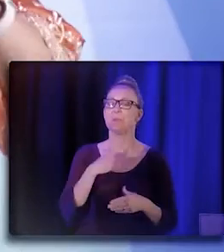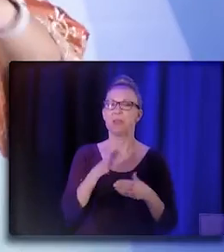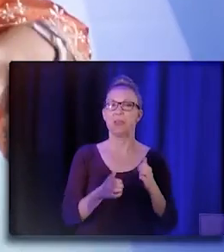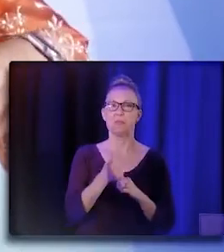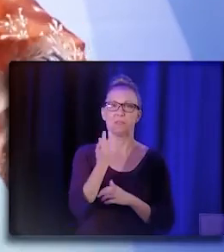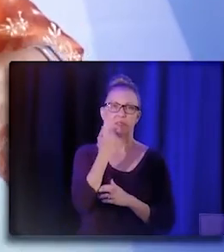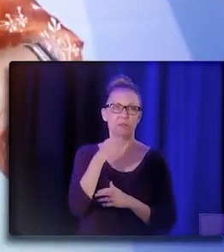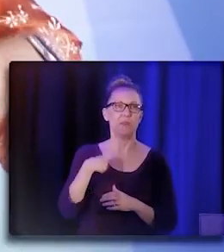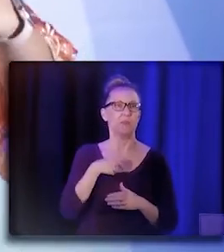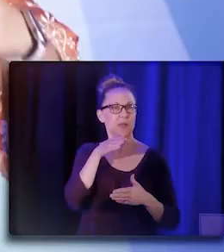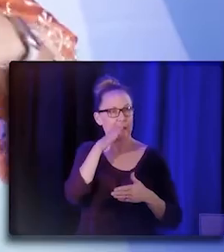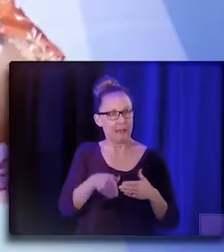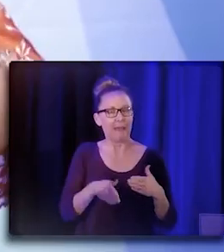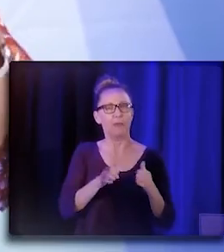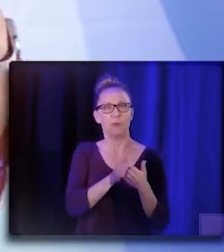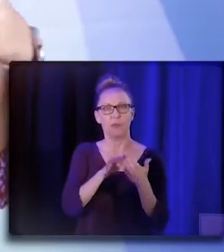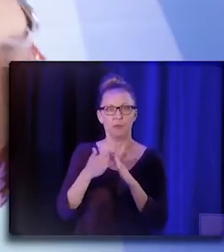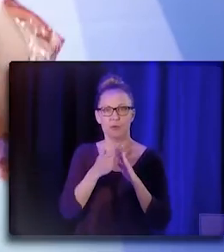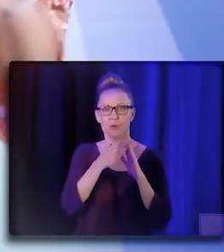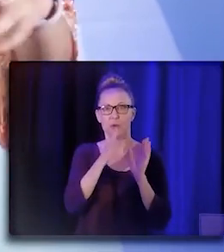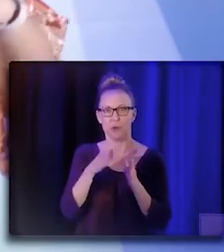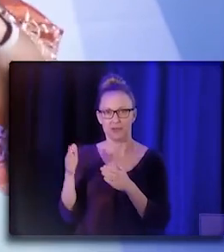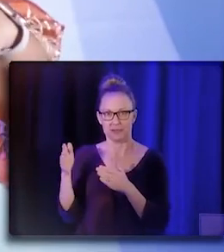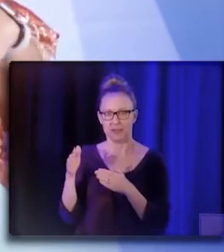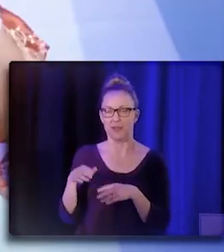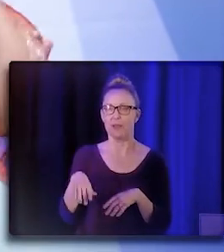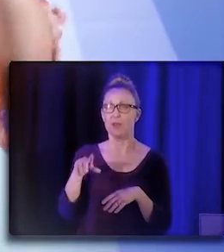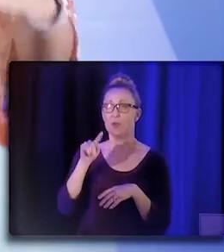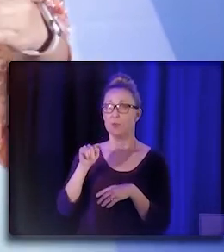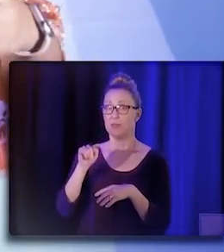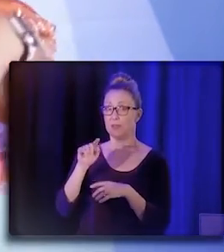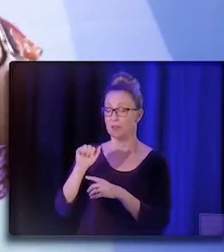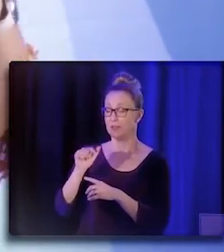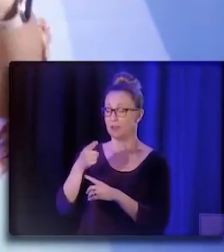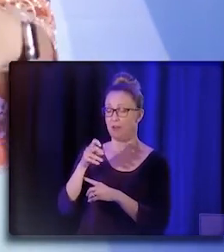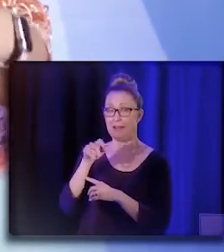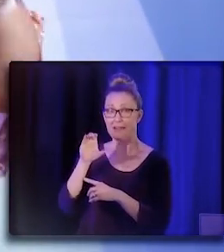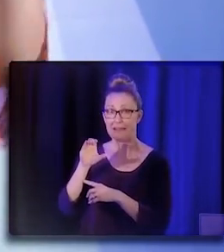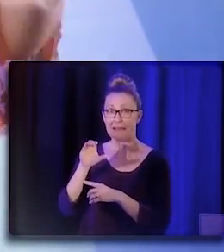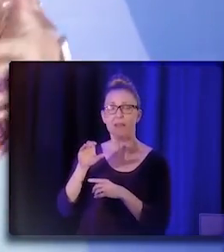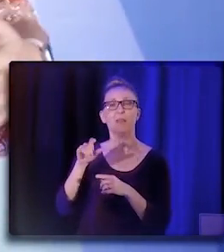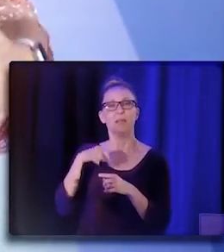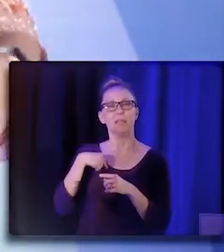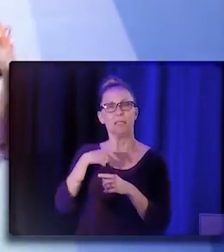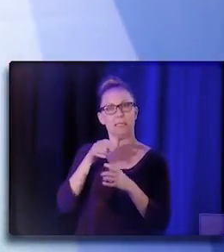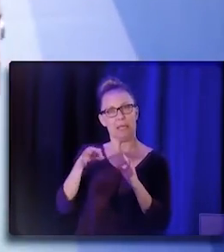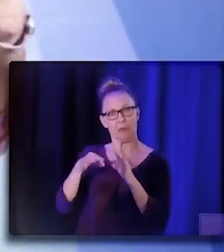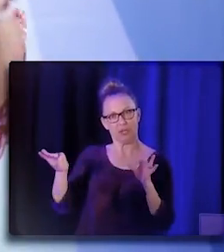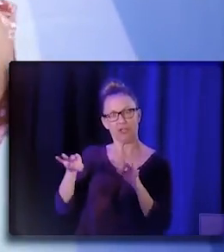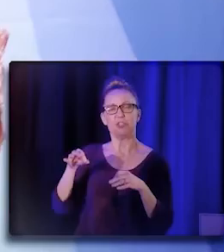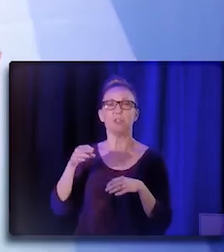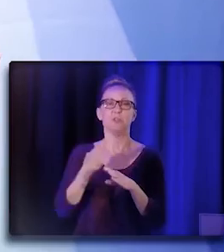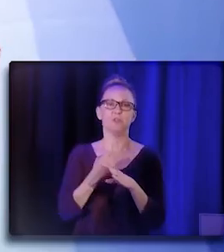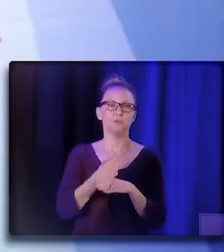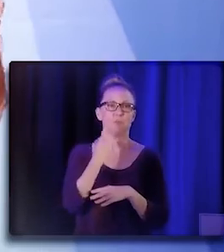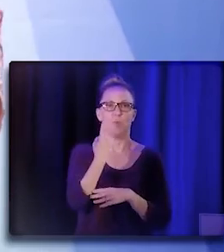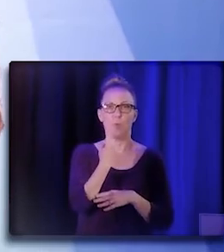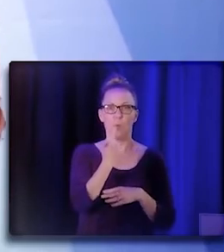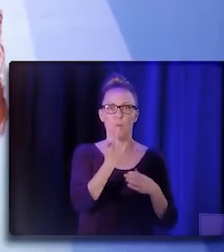we end community organizing. In Tagalog, it's (speaks in foreign language). It means one down, one fall onto the next. So when one of us falls, we all fall,